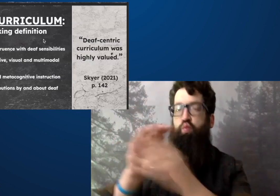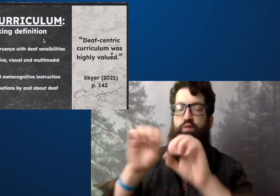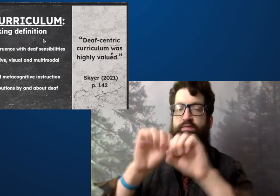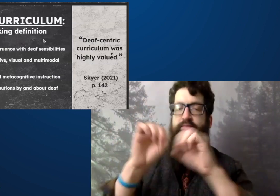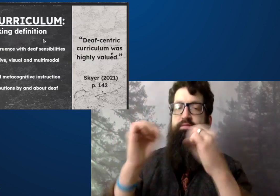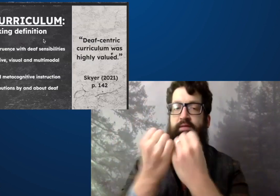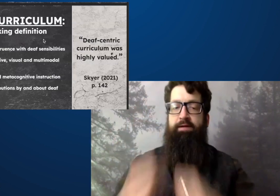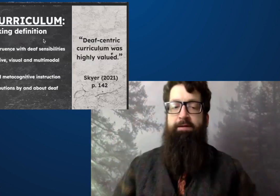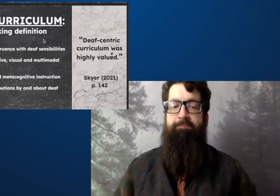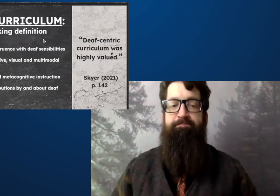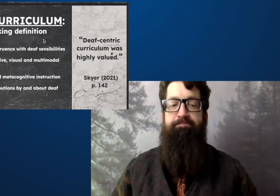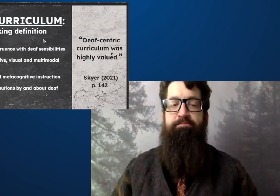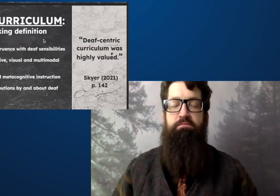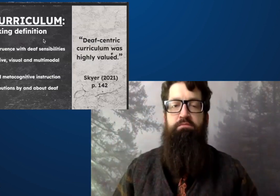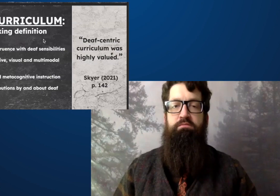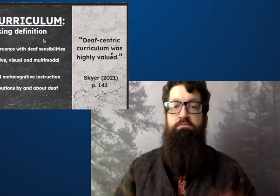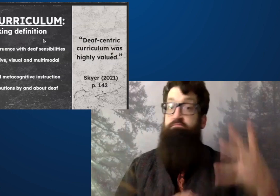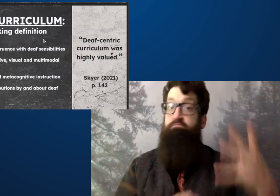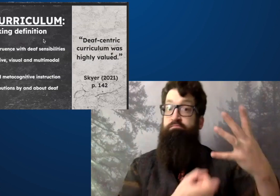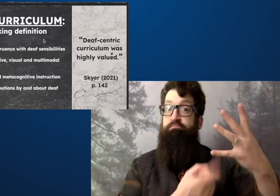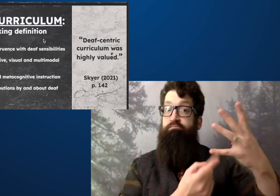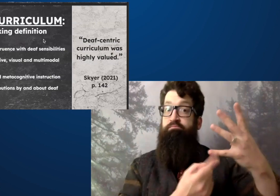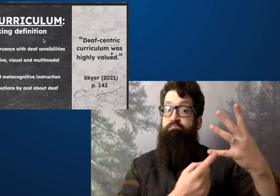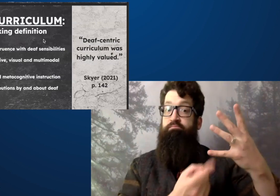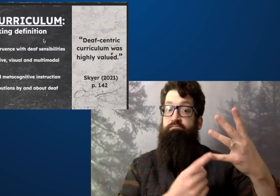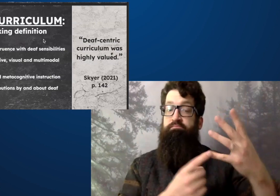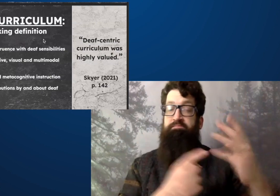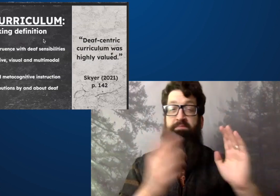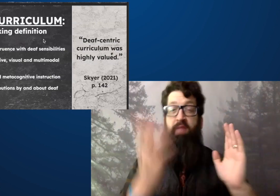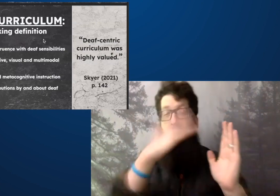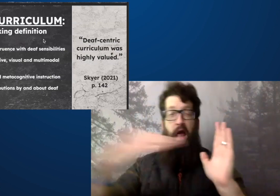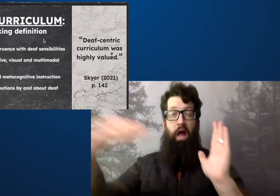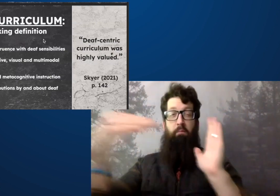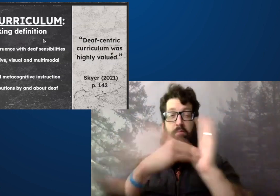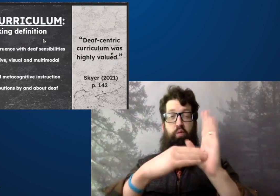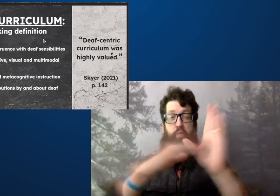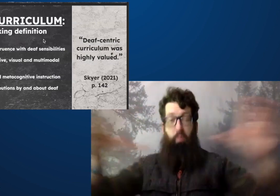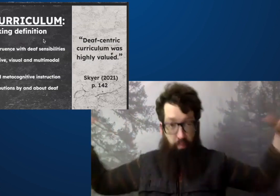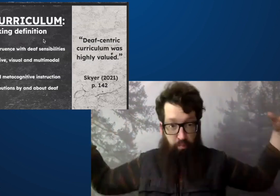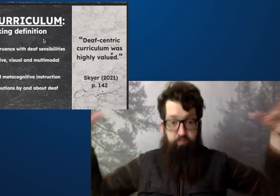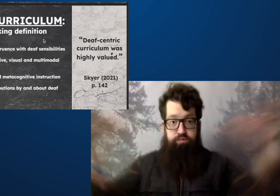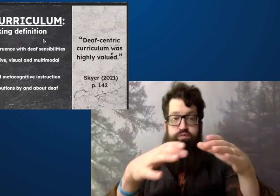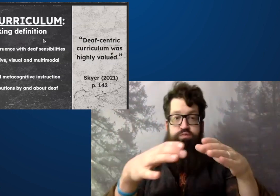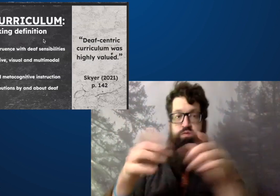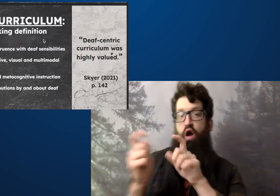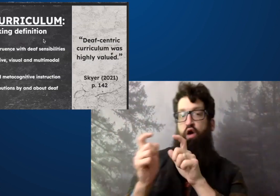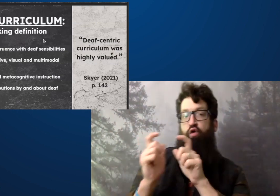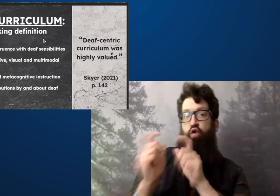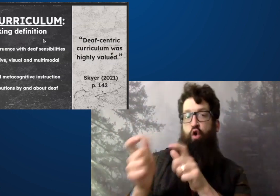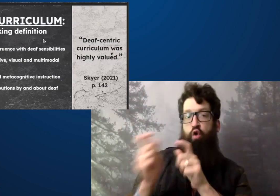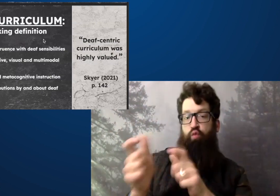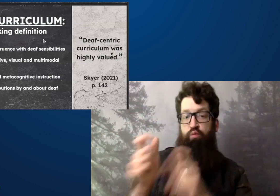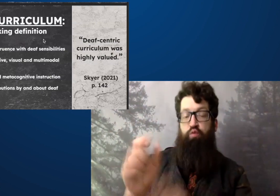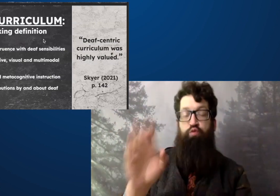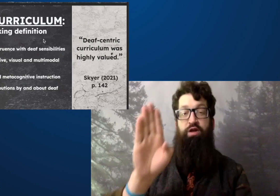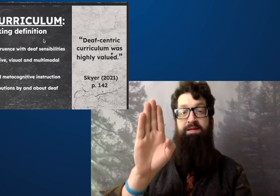And this needs to grow within education, both in school and in society.